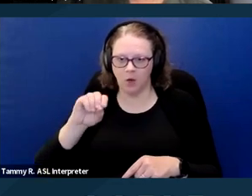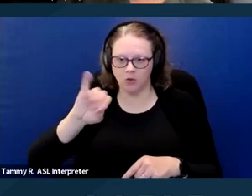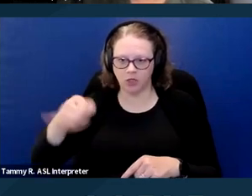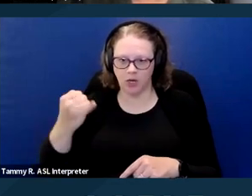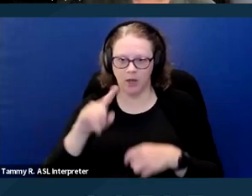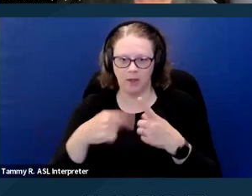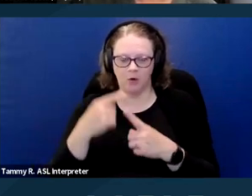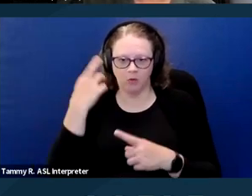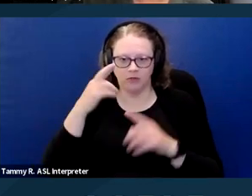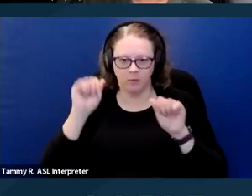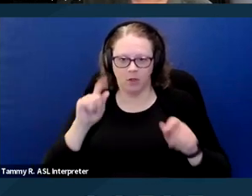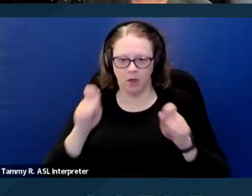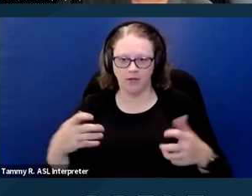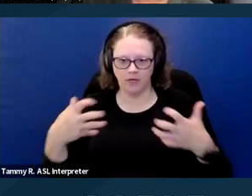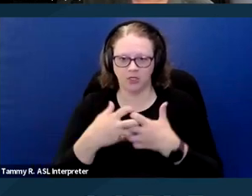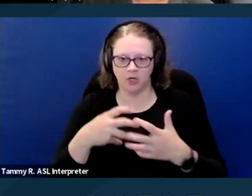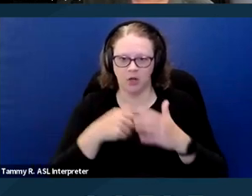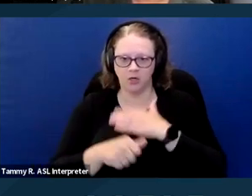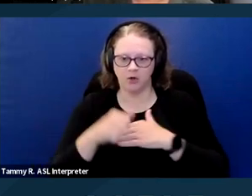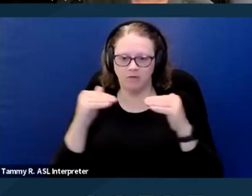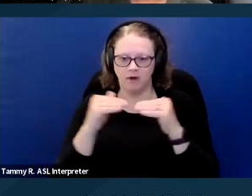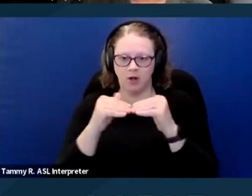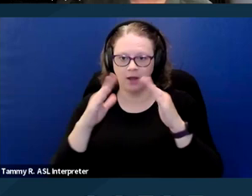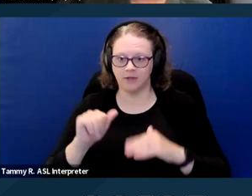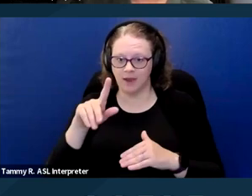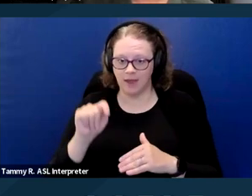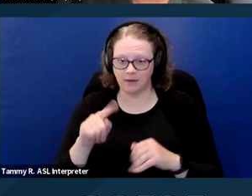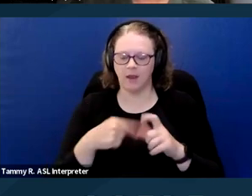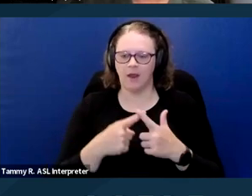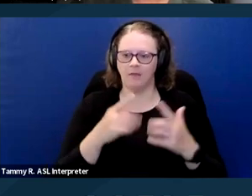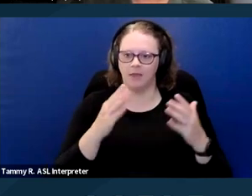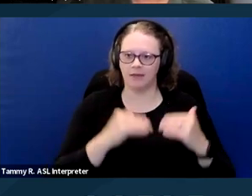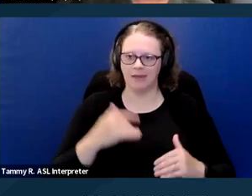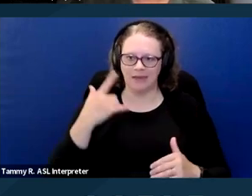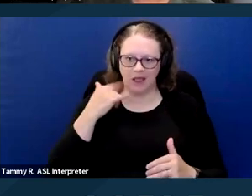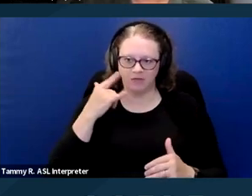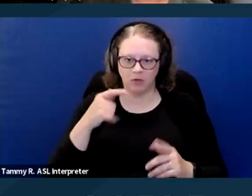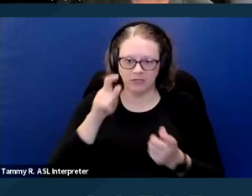that involve assistance animals. And then California specific, the California Department